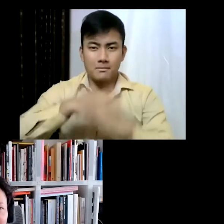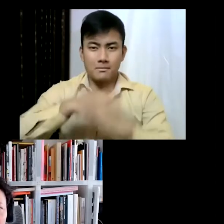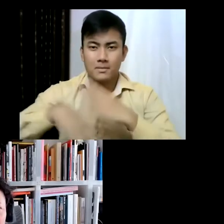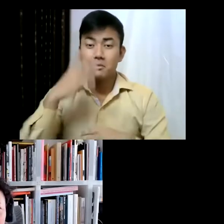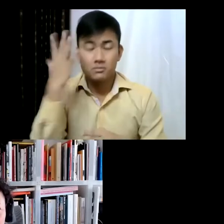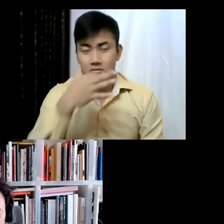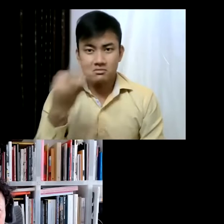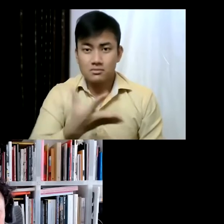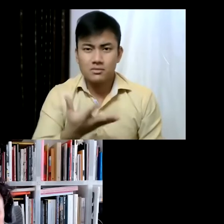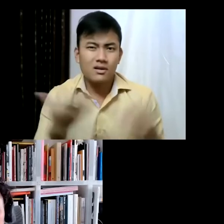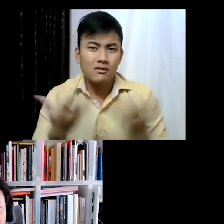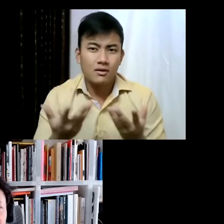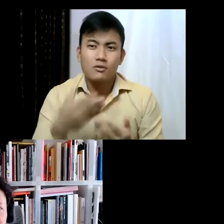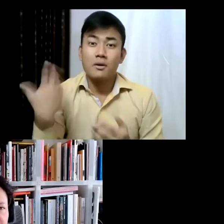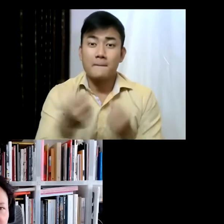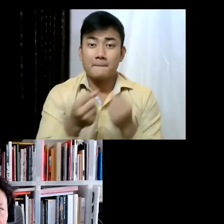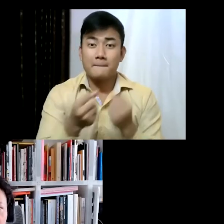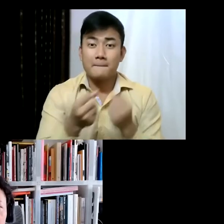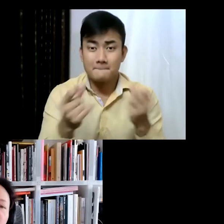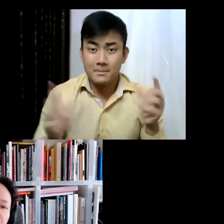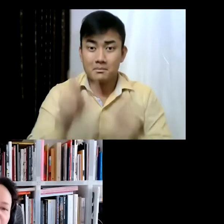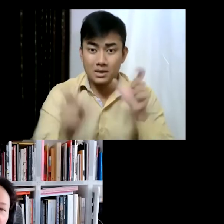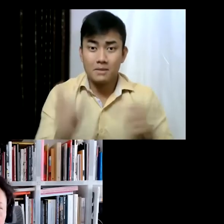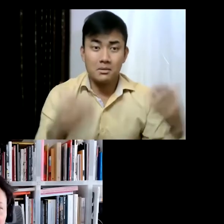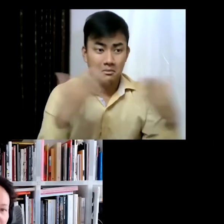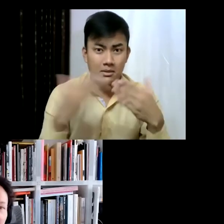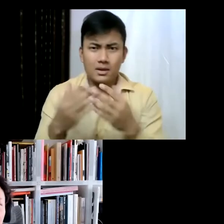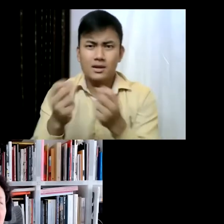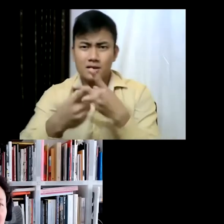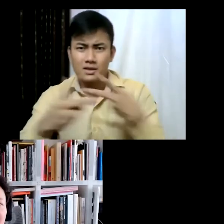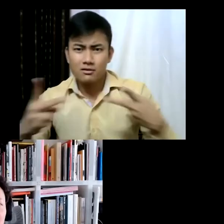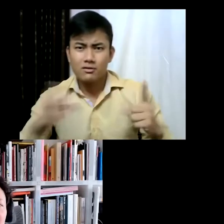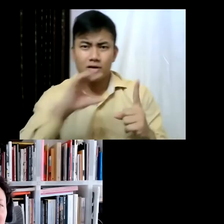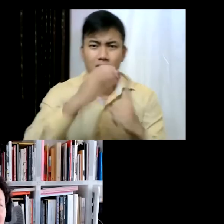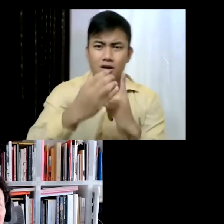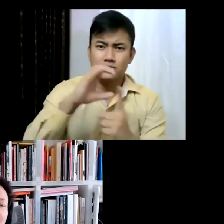so many different art scenes and cultures which of course are for me, I might be familiar with, but